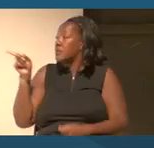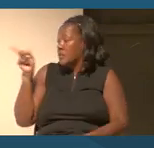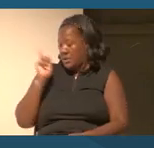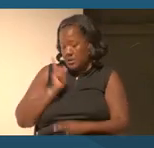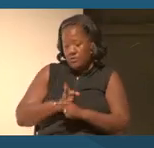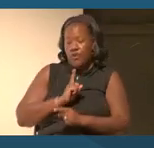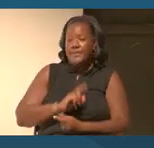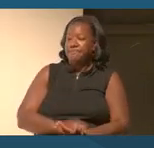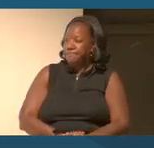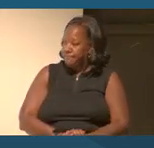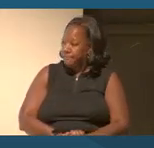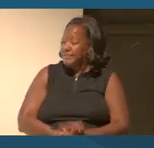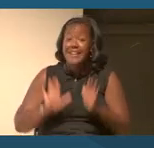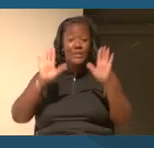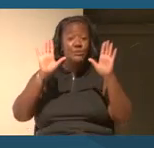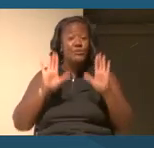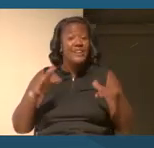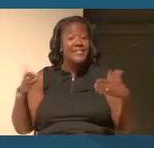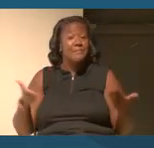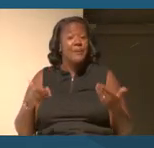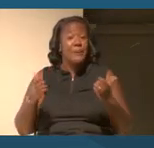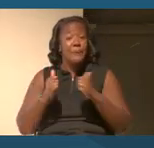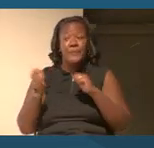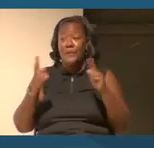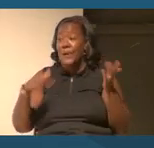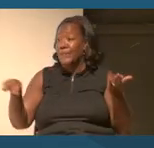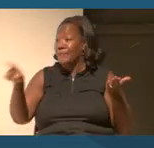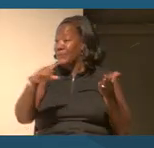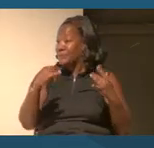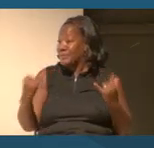And it's great to be with you all on this day.